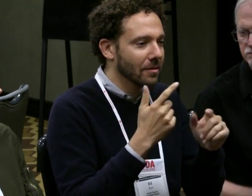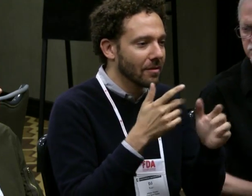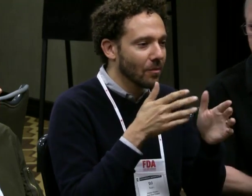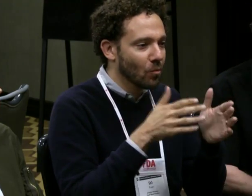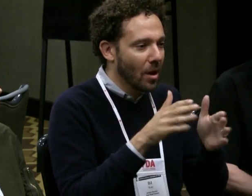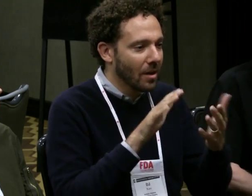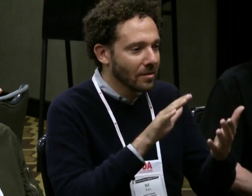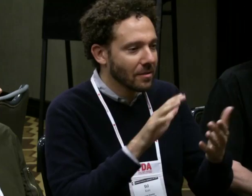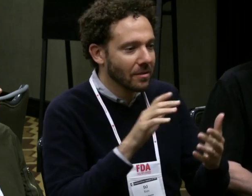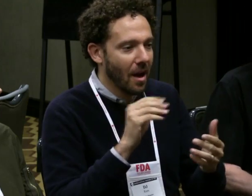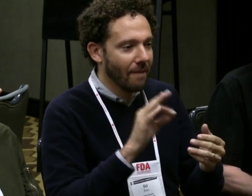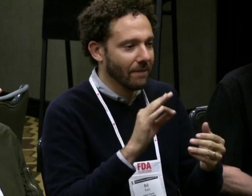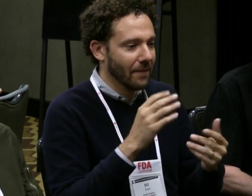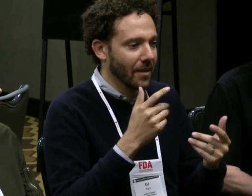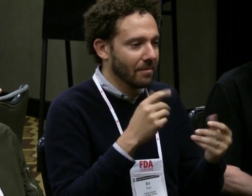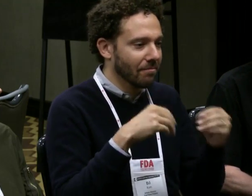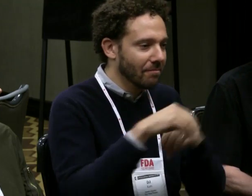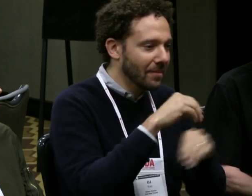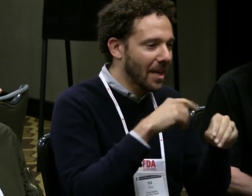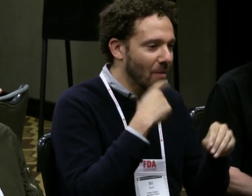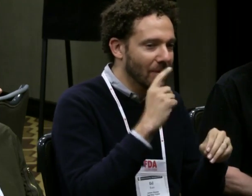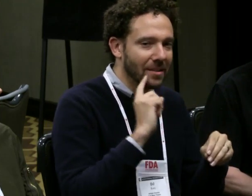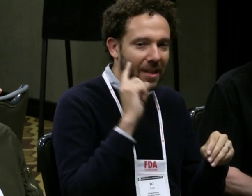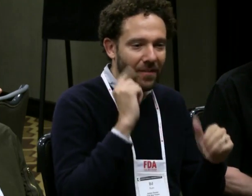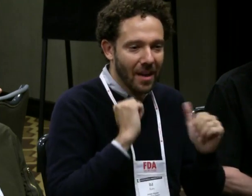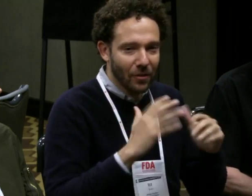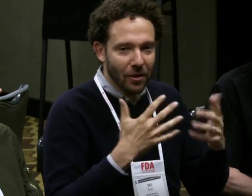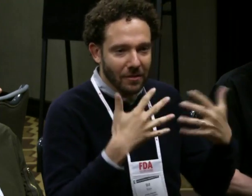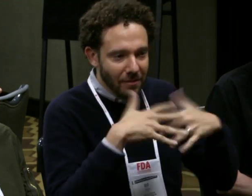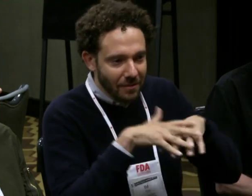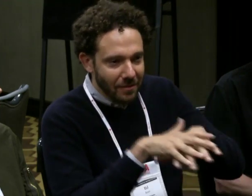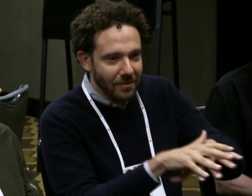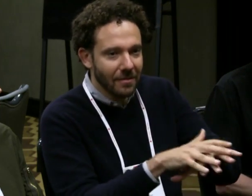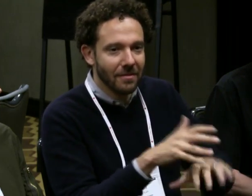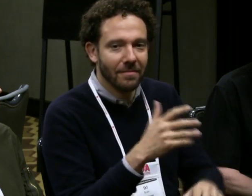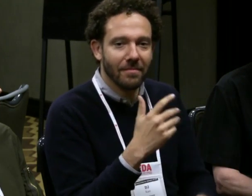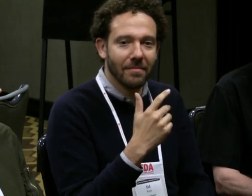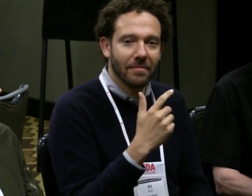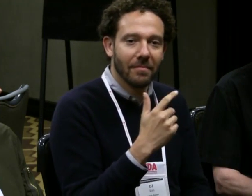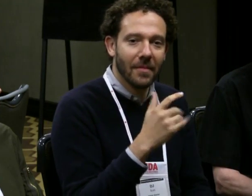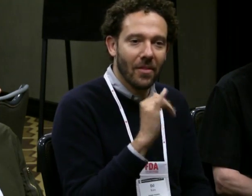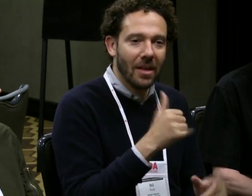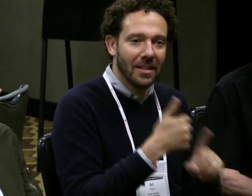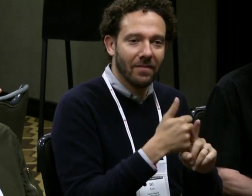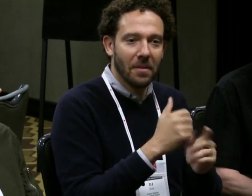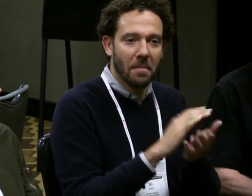We have a variety of approaches, and people are interested in seeing that,